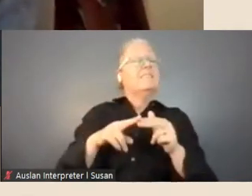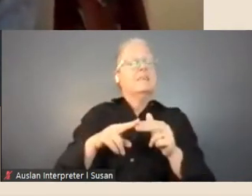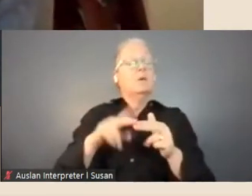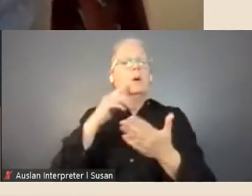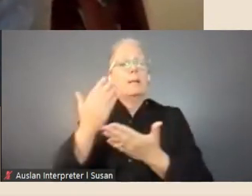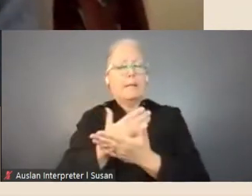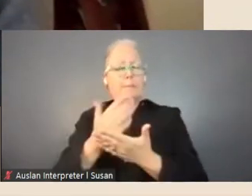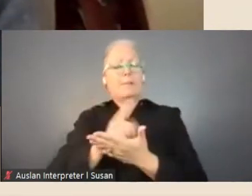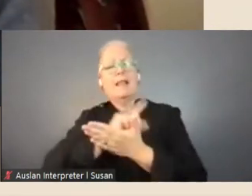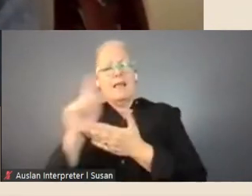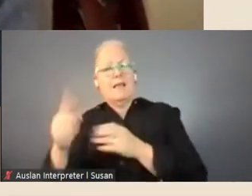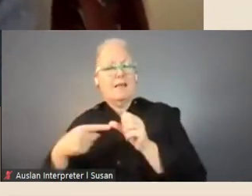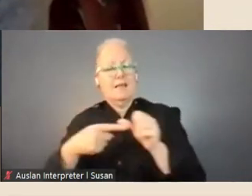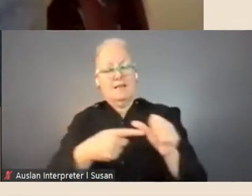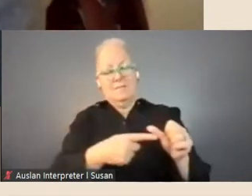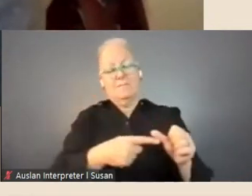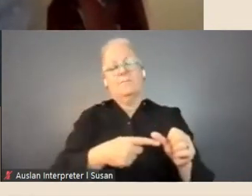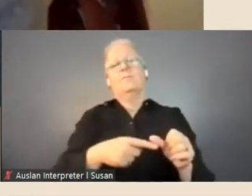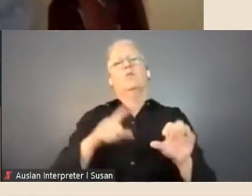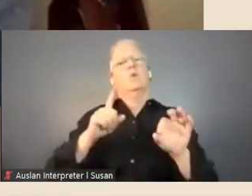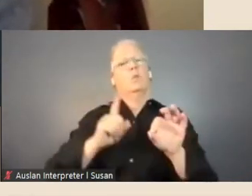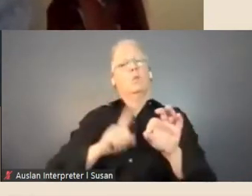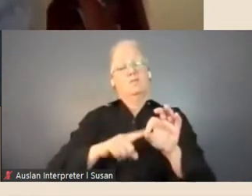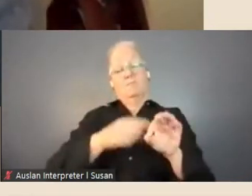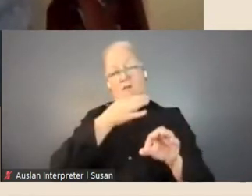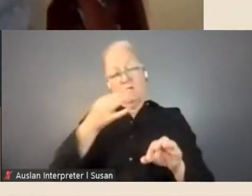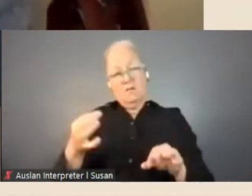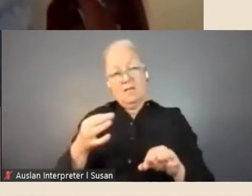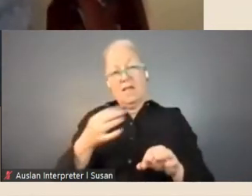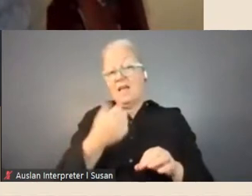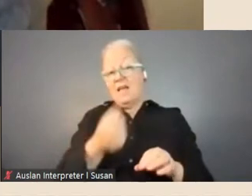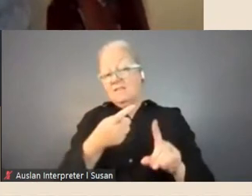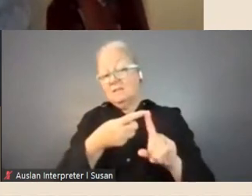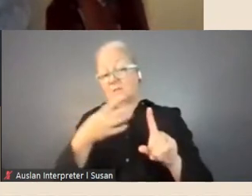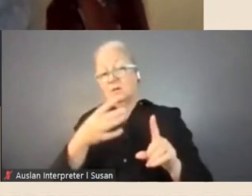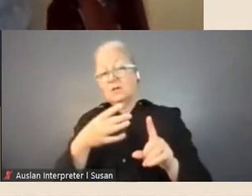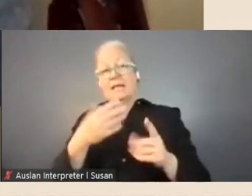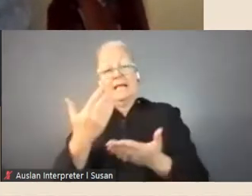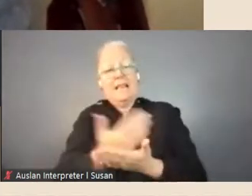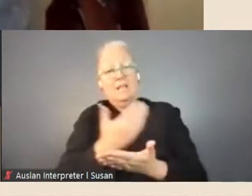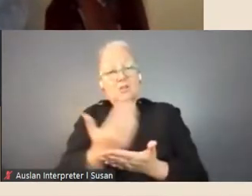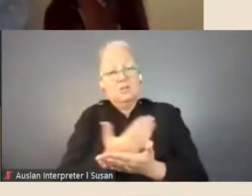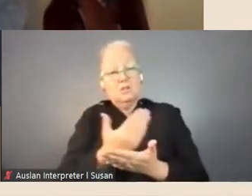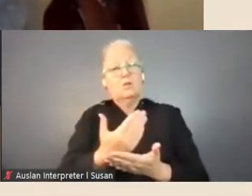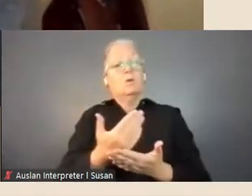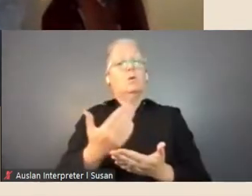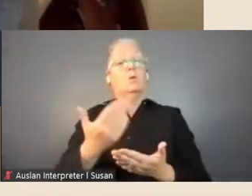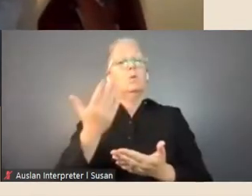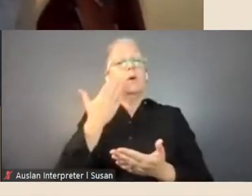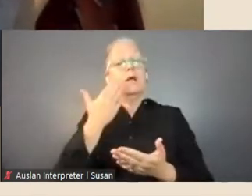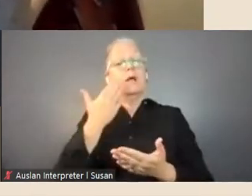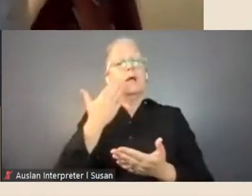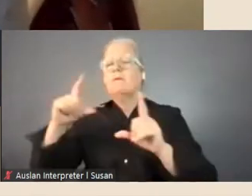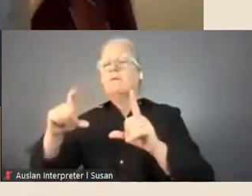'Is there a specific collection in which our photographs are usually kept, so for example if